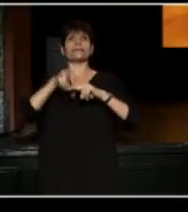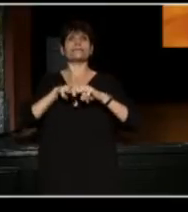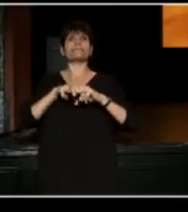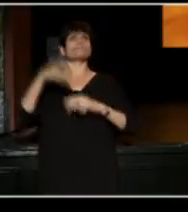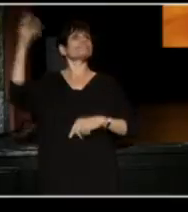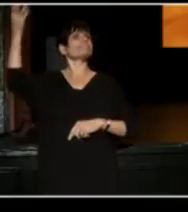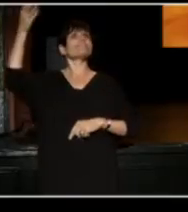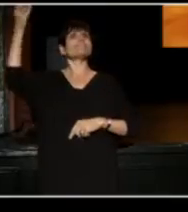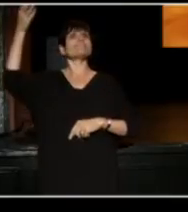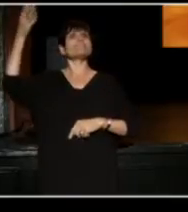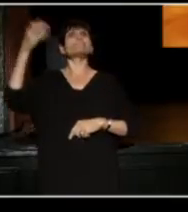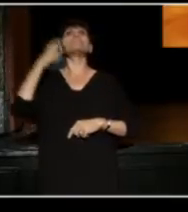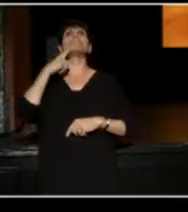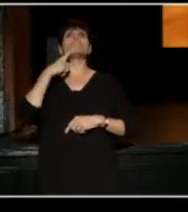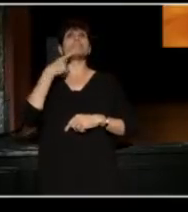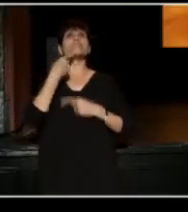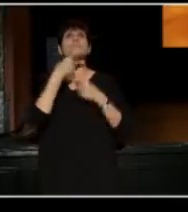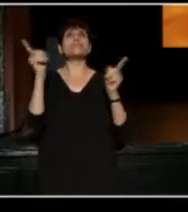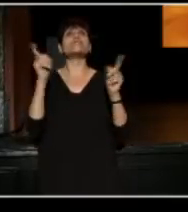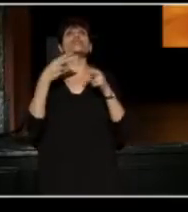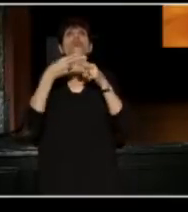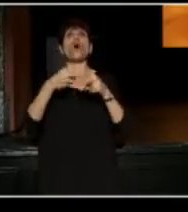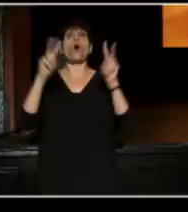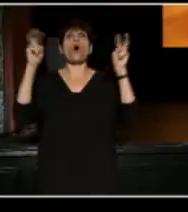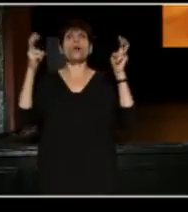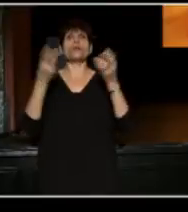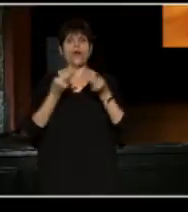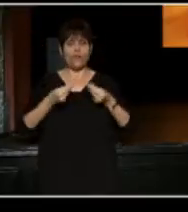his game changing key note address, "The Ground on Which I Stand."